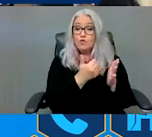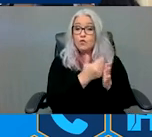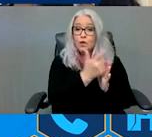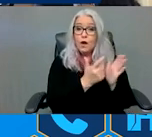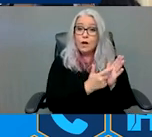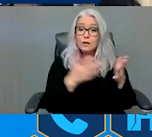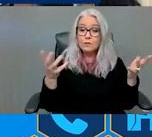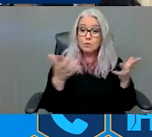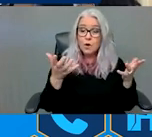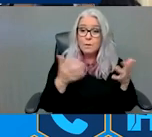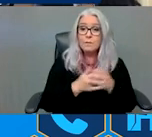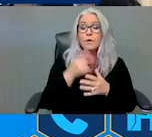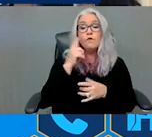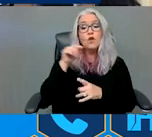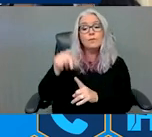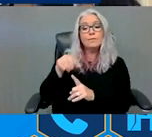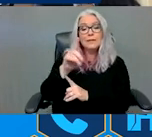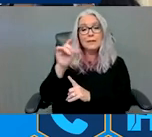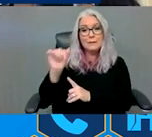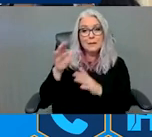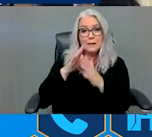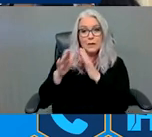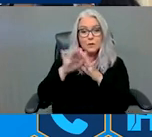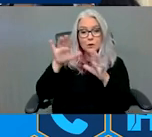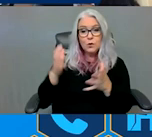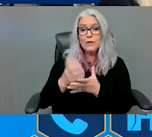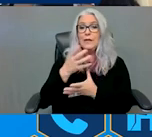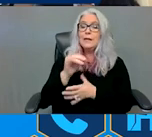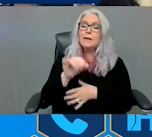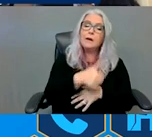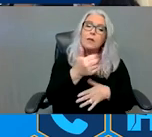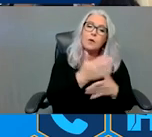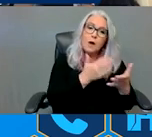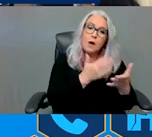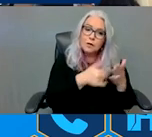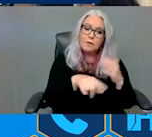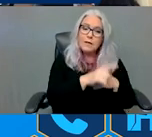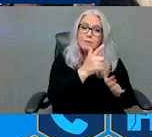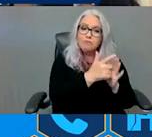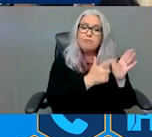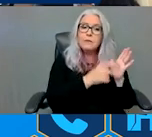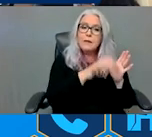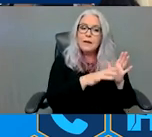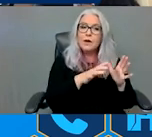place for the Disability Community. There are other pieces within this legislation that is good and promising practices for people with